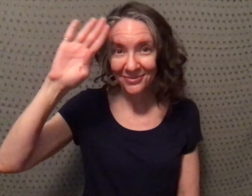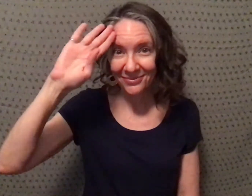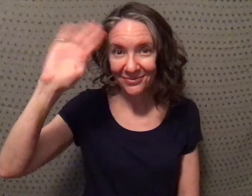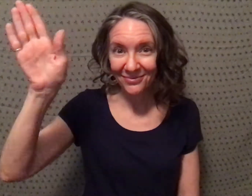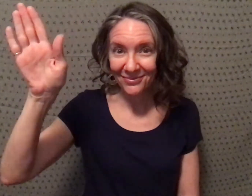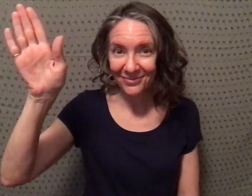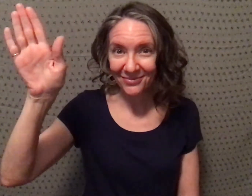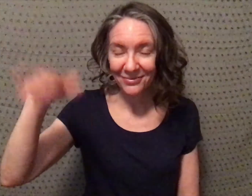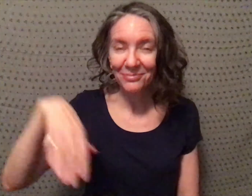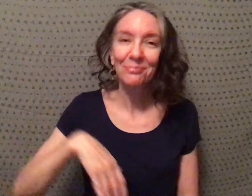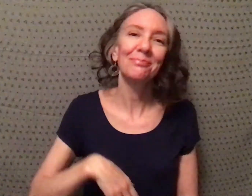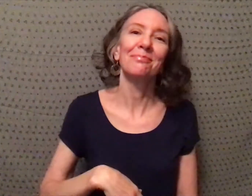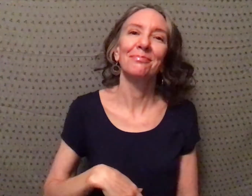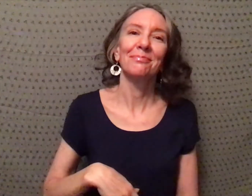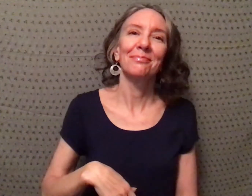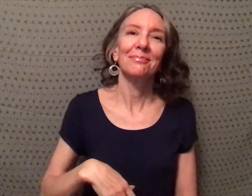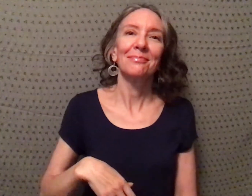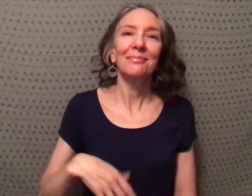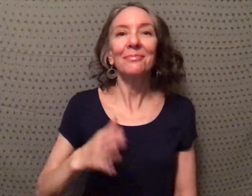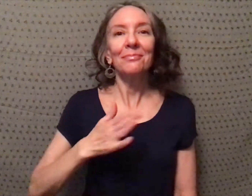Hello!